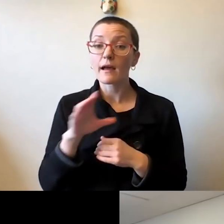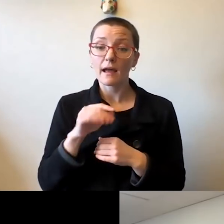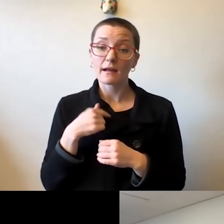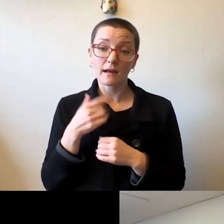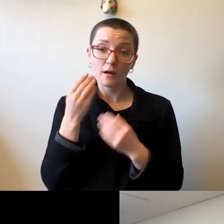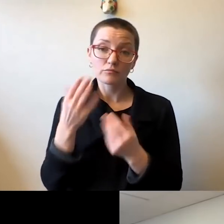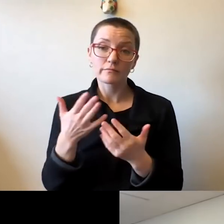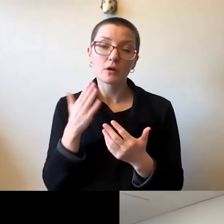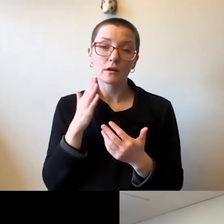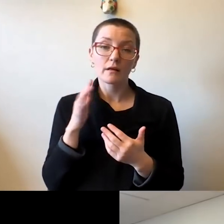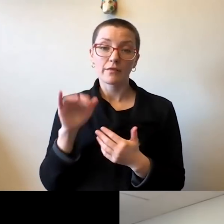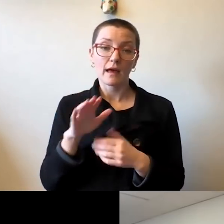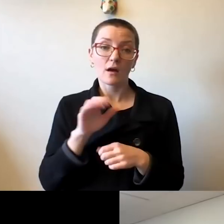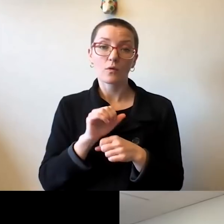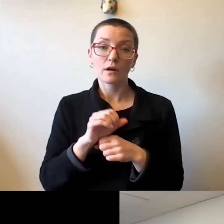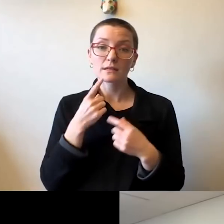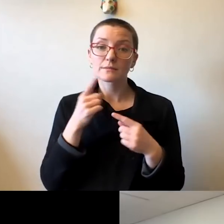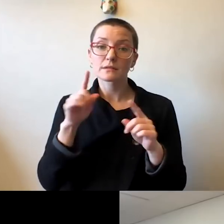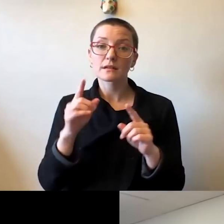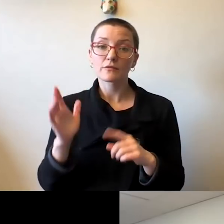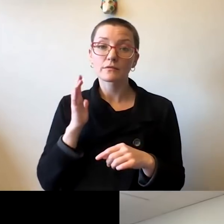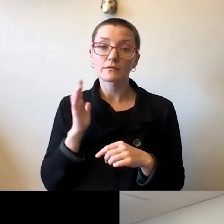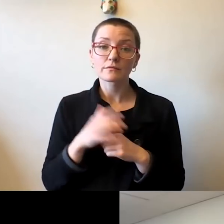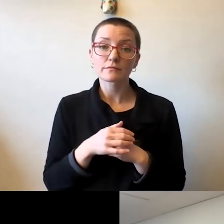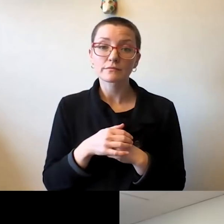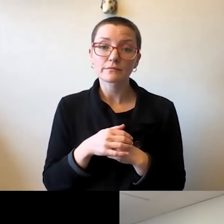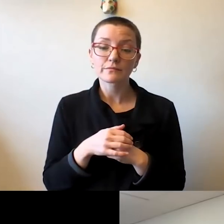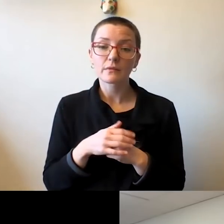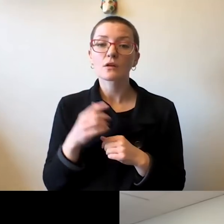And we will continue to look after the well-being of our community in the best possible way.